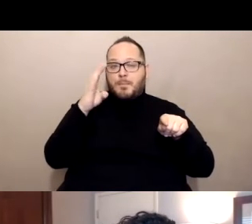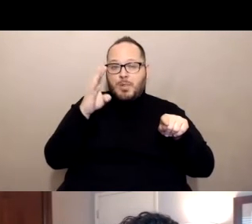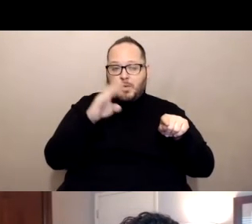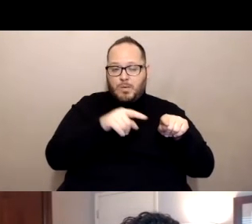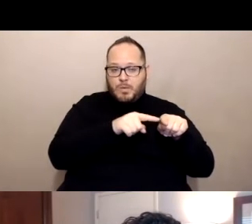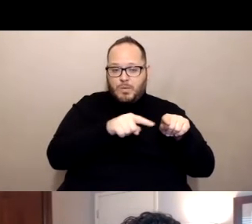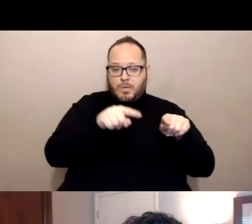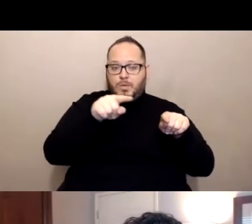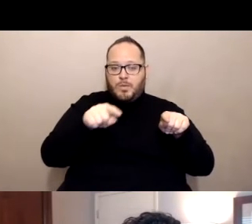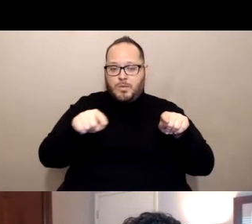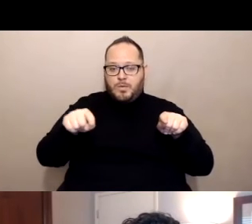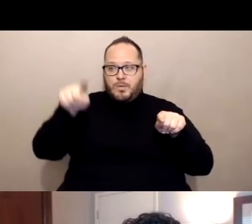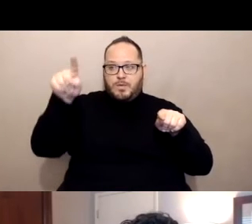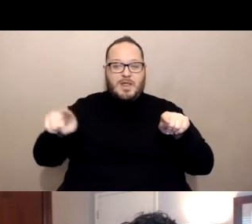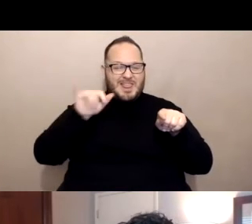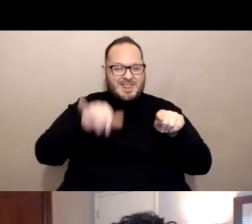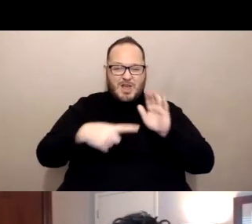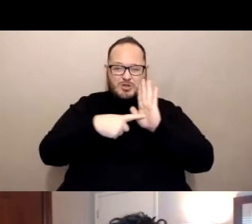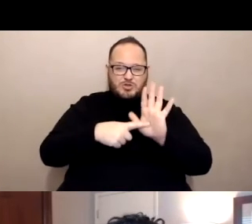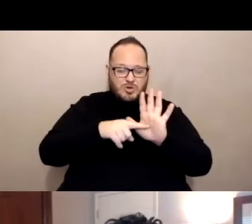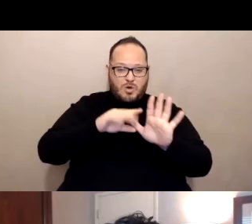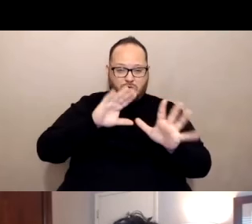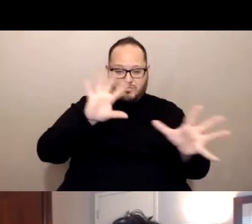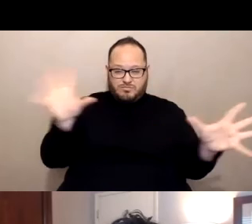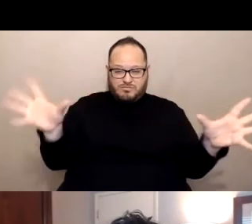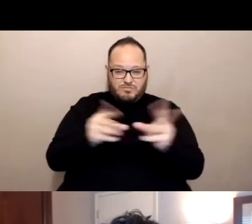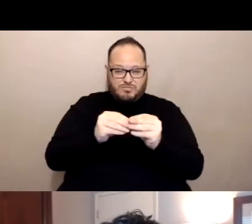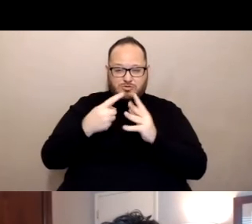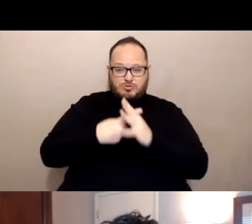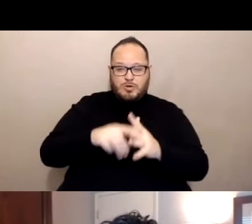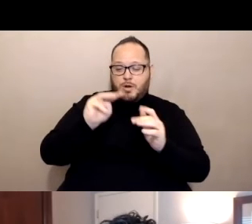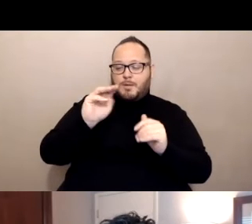starting from March, 2020 through last week, March of 2021.